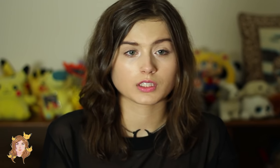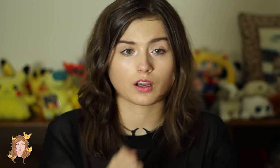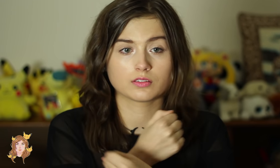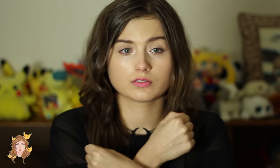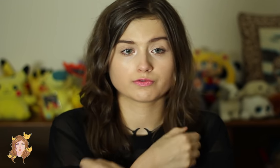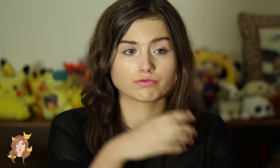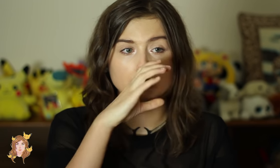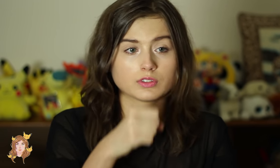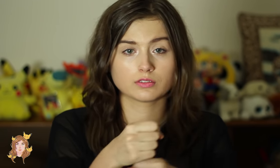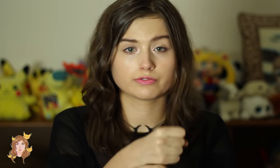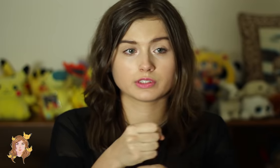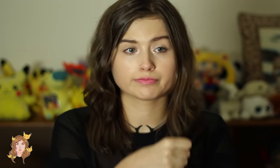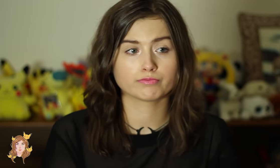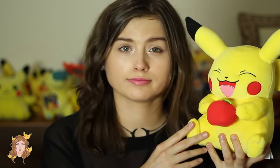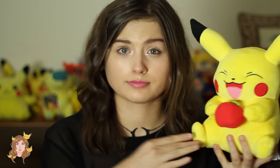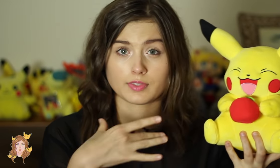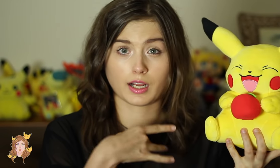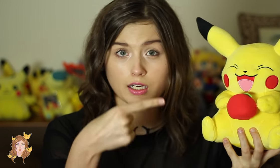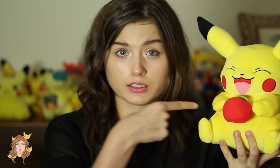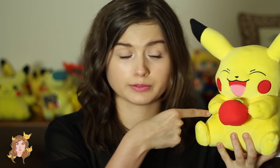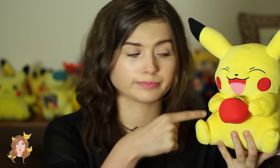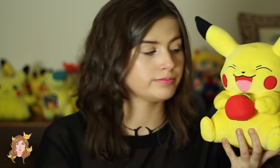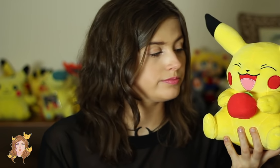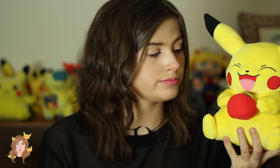I love drinking coffee. I like him.